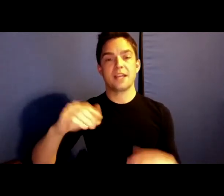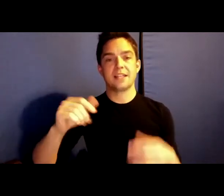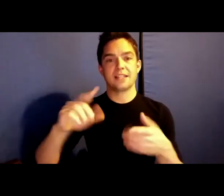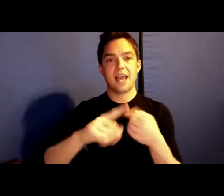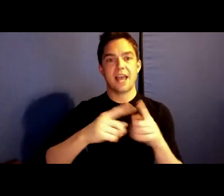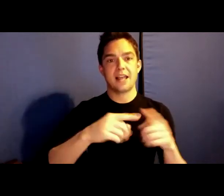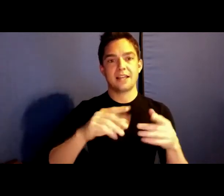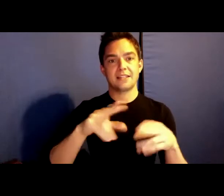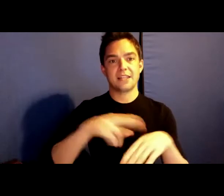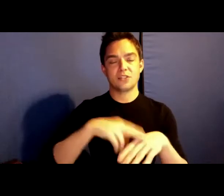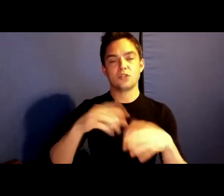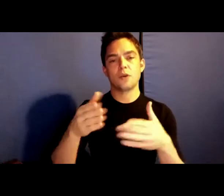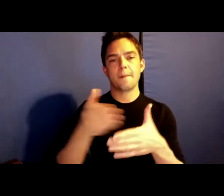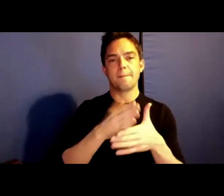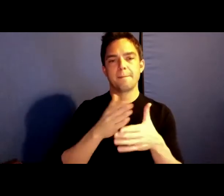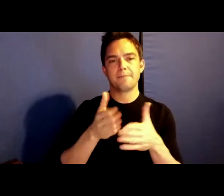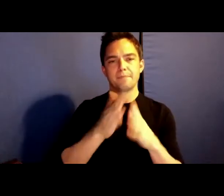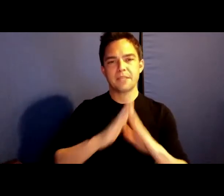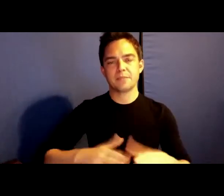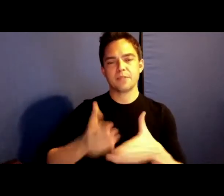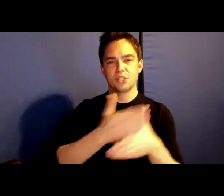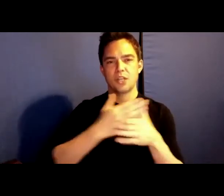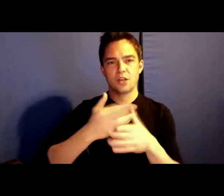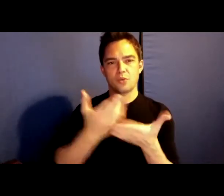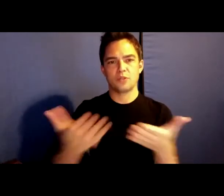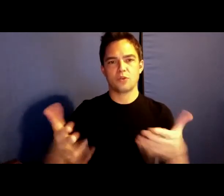share and care for the resources around the Great Lakes.